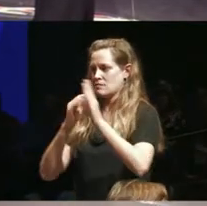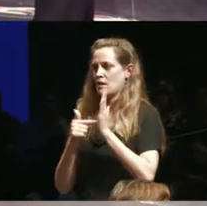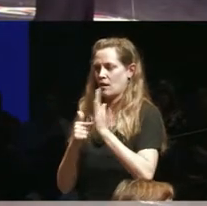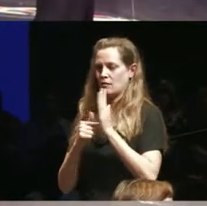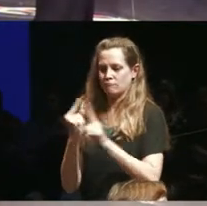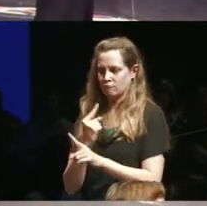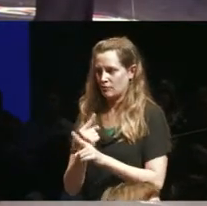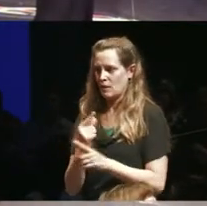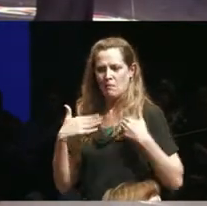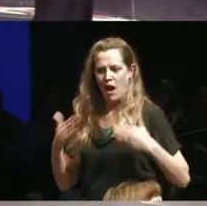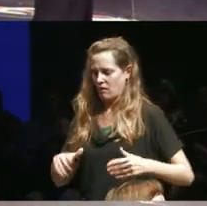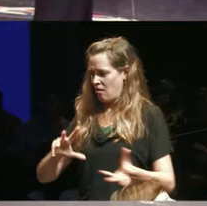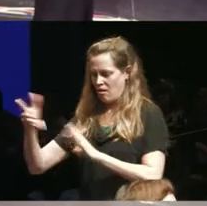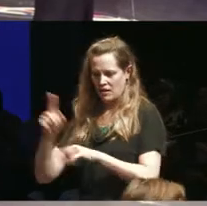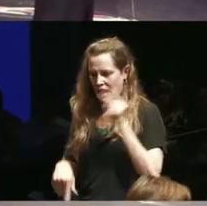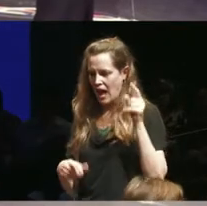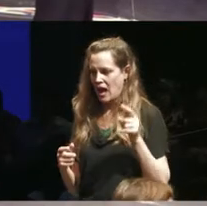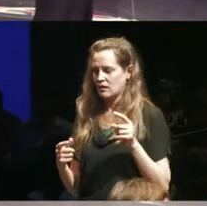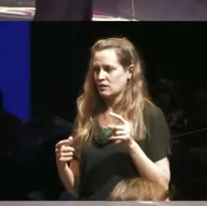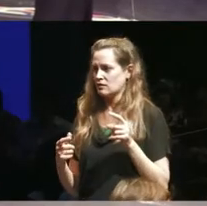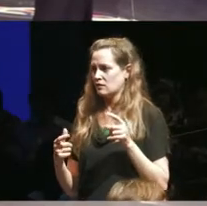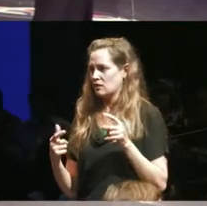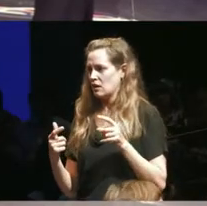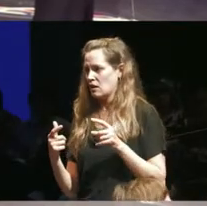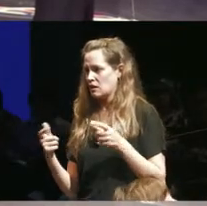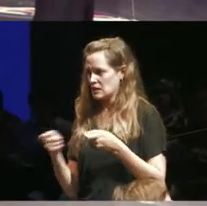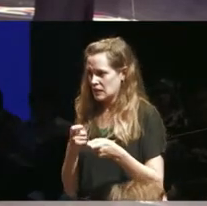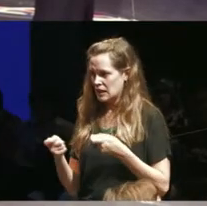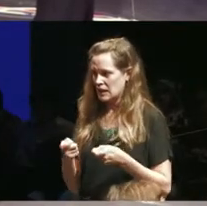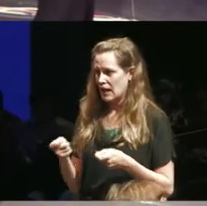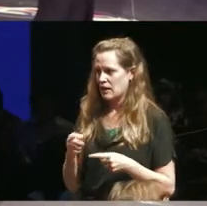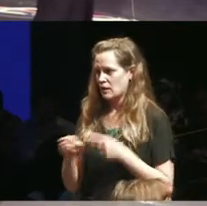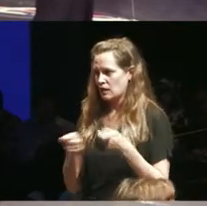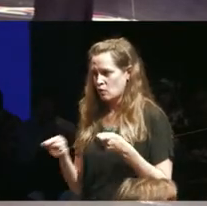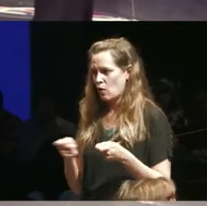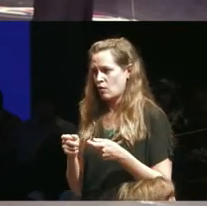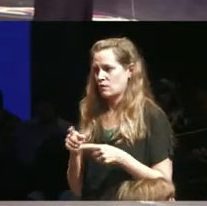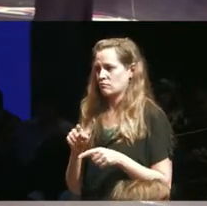of control and needs to be shot or incarcerated so I think that and then